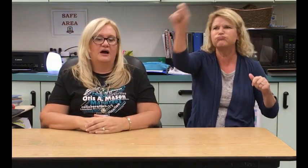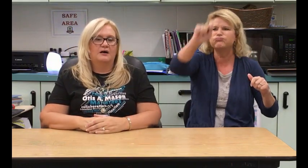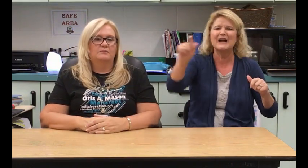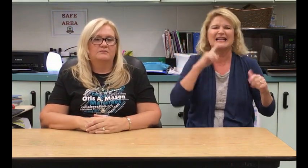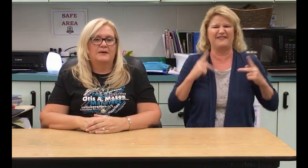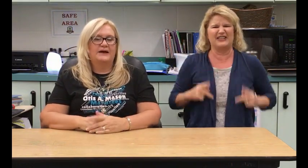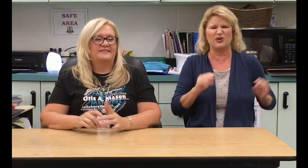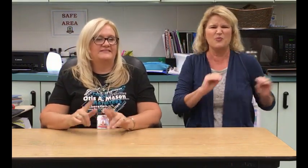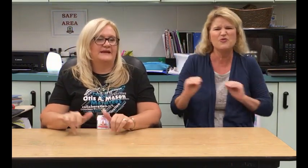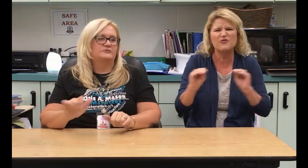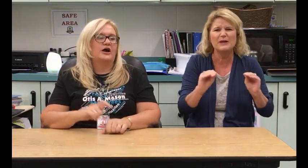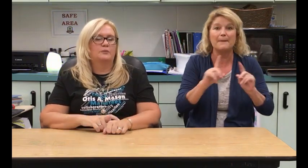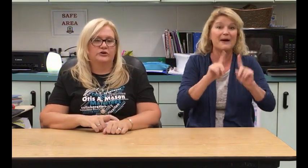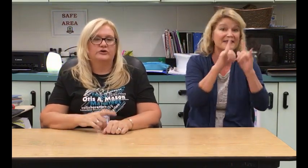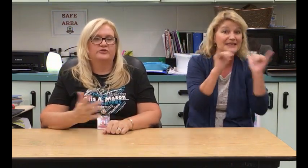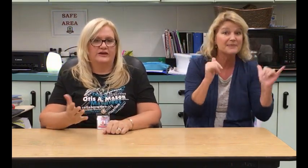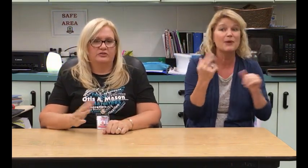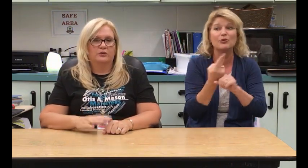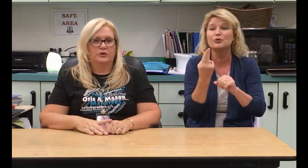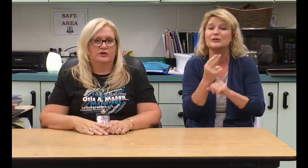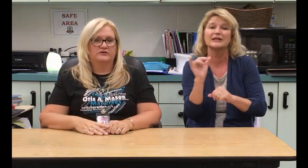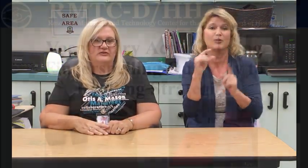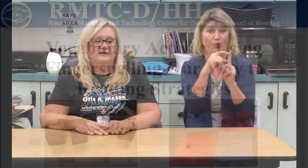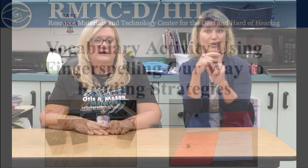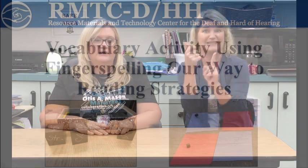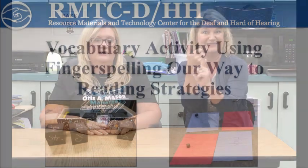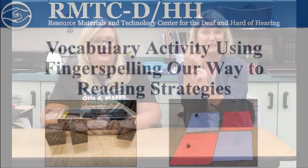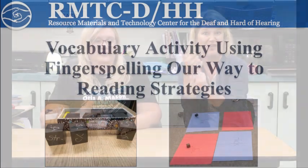But, at the same time we're using the words.